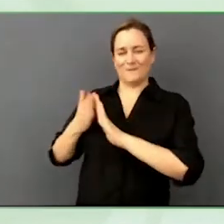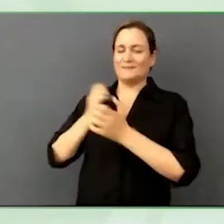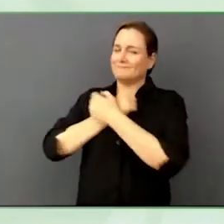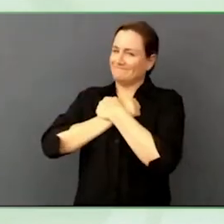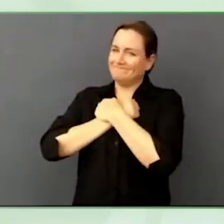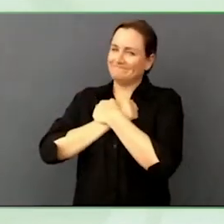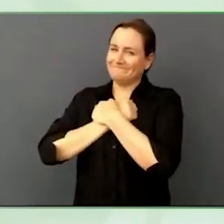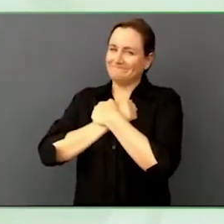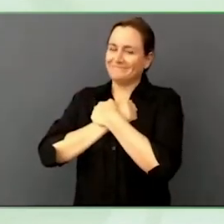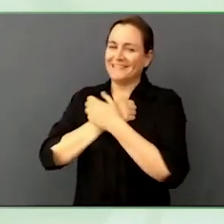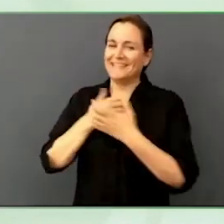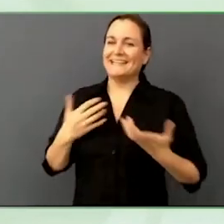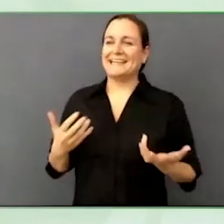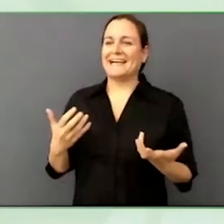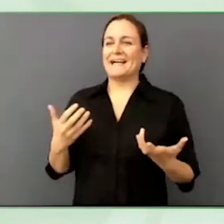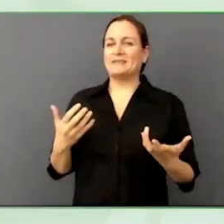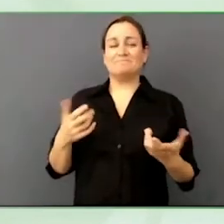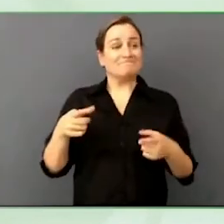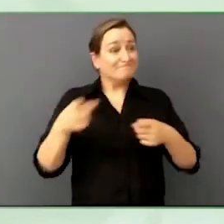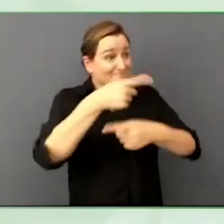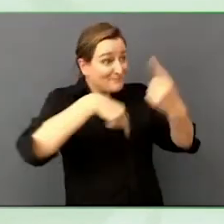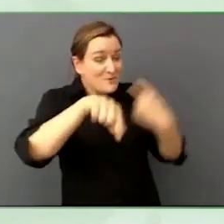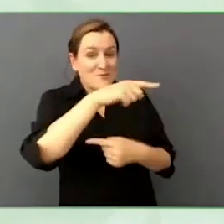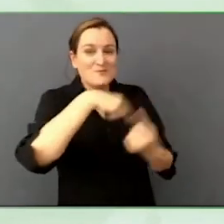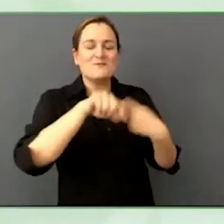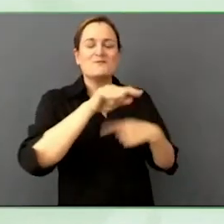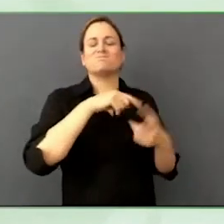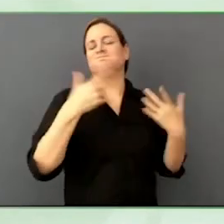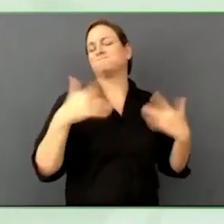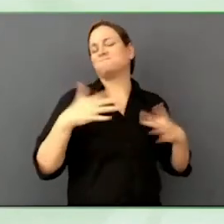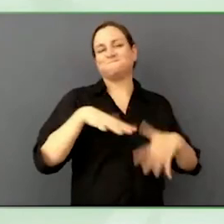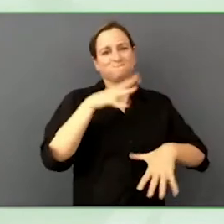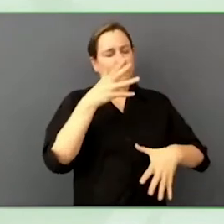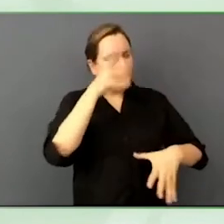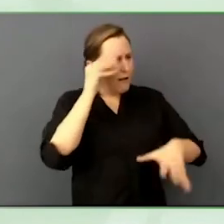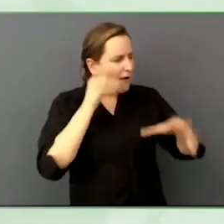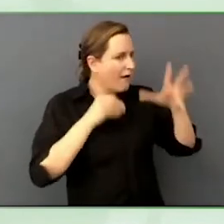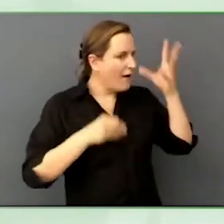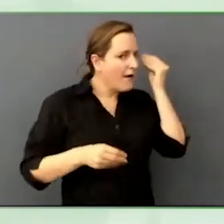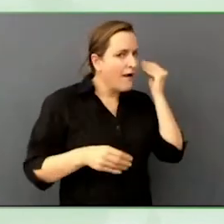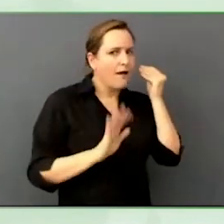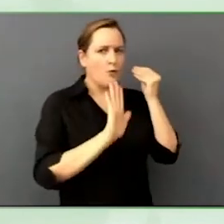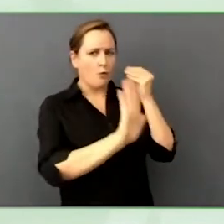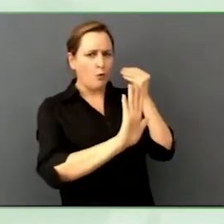I have learned from these people, in design, these kinds of things.